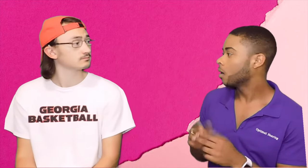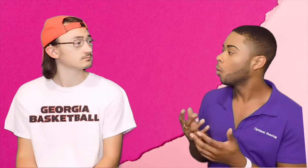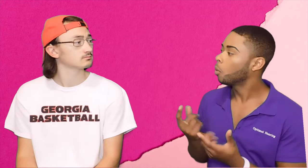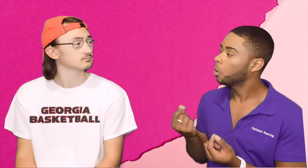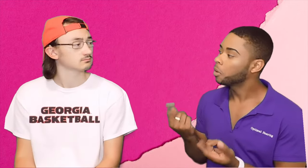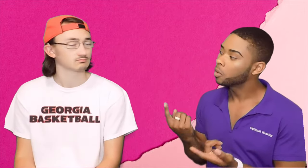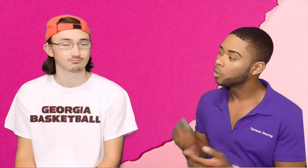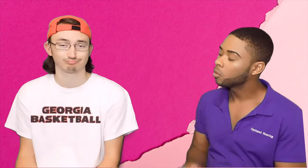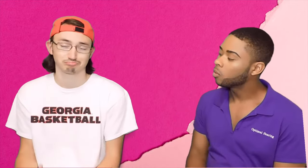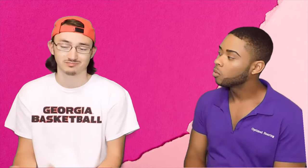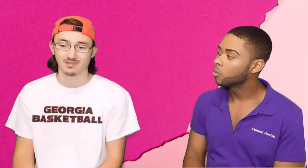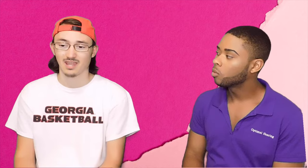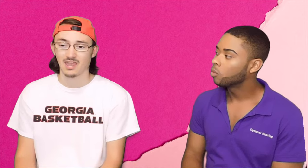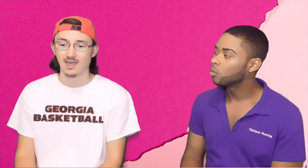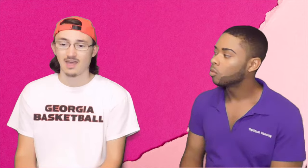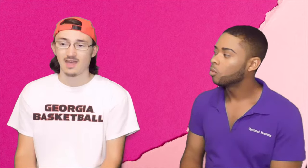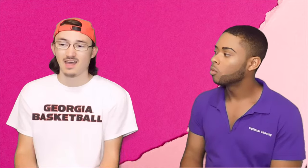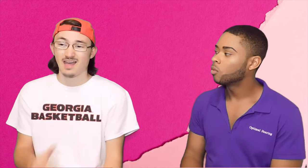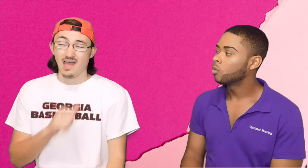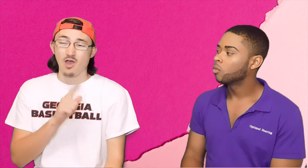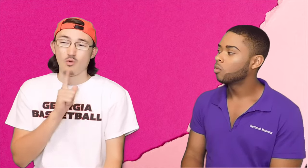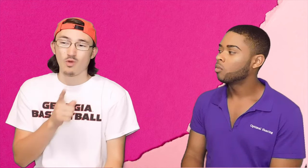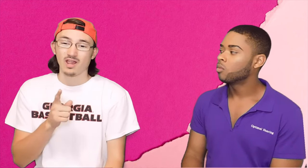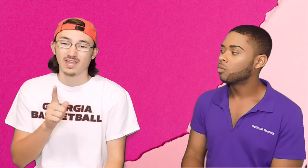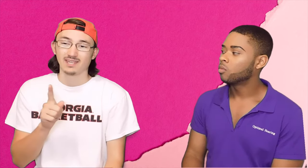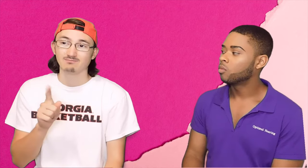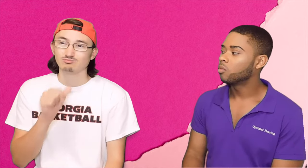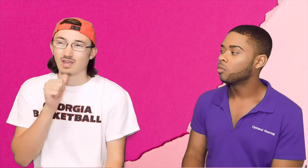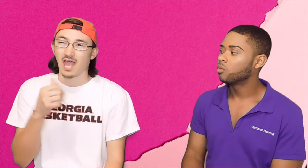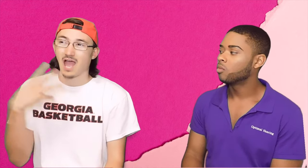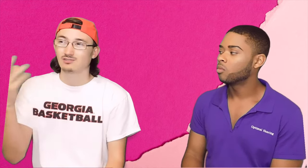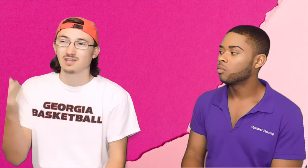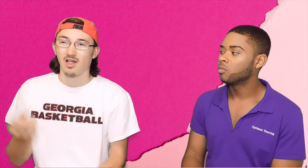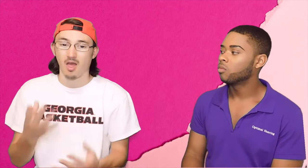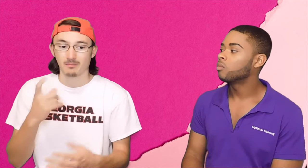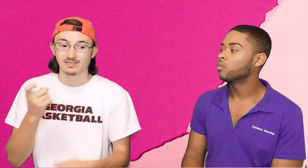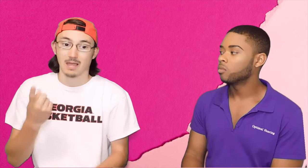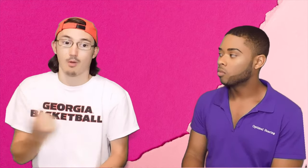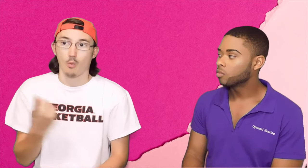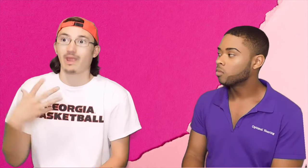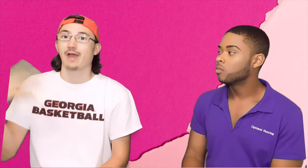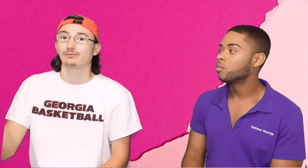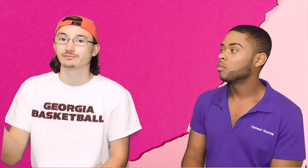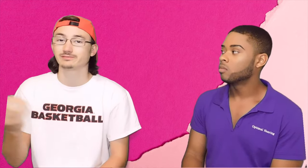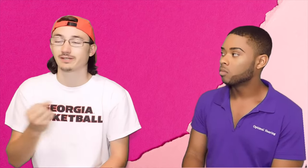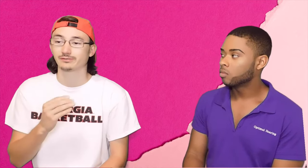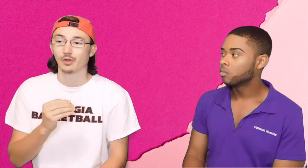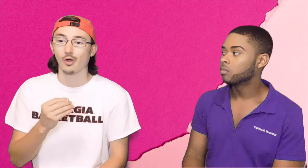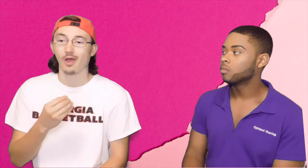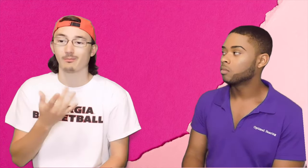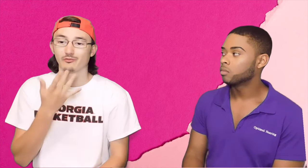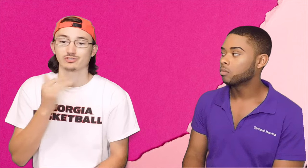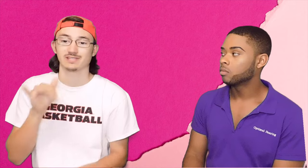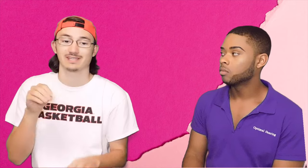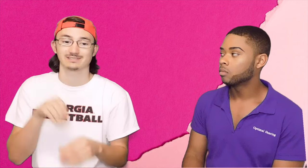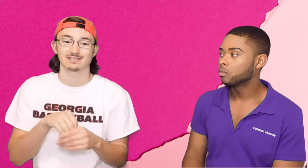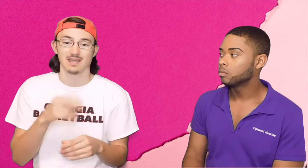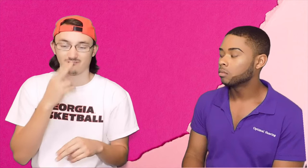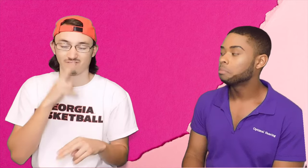Bryce: What do you do for fun? Luke: Oh, I don't really go outside a lot because I'm always outside. So I like to stay inside,